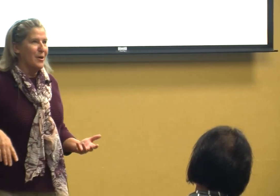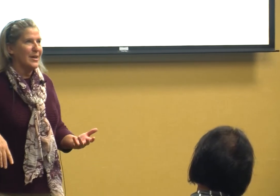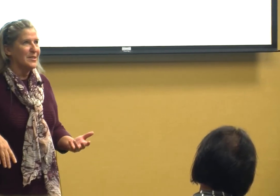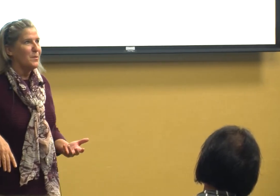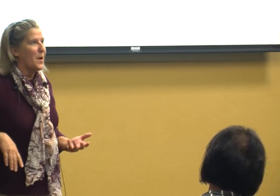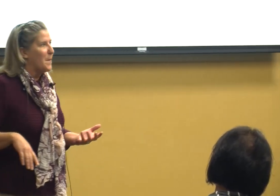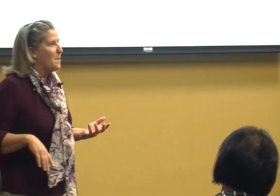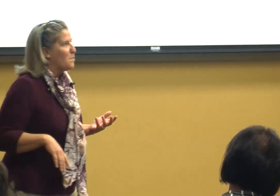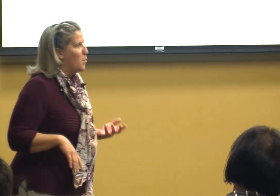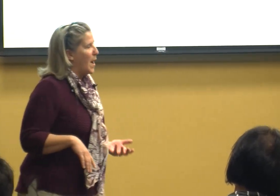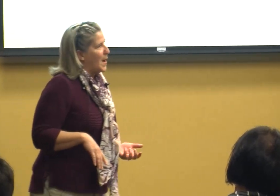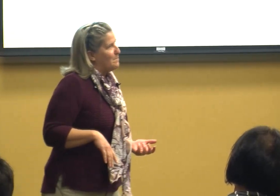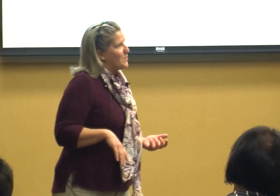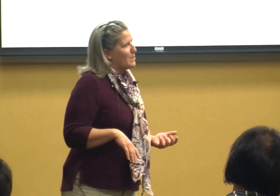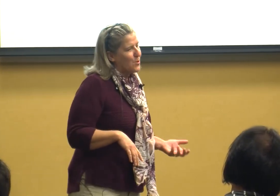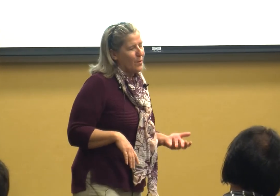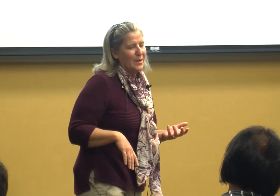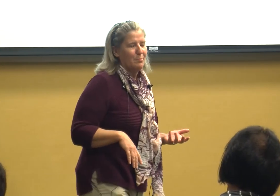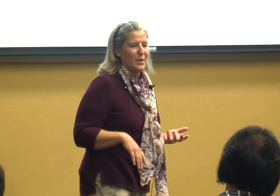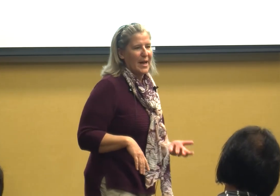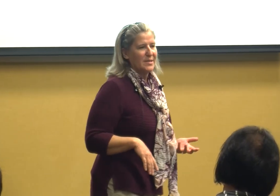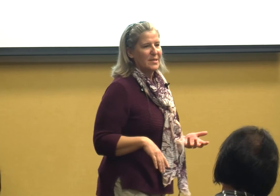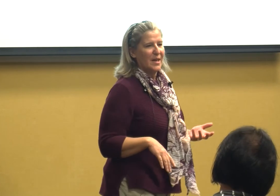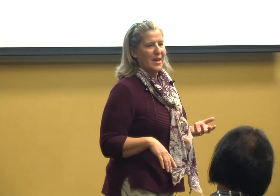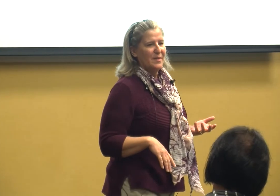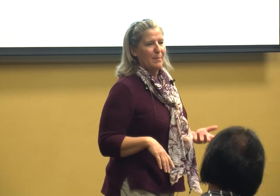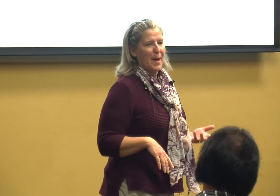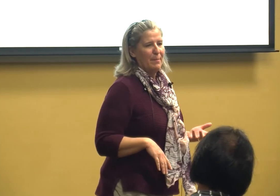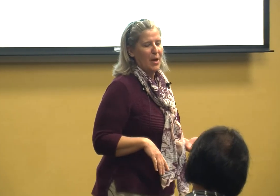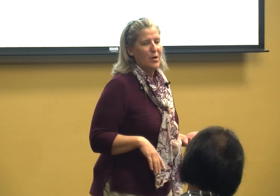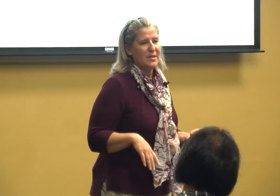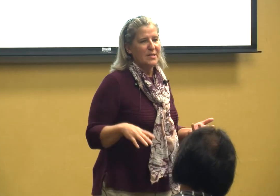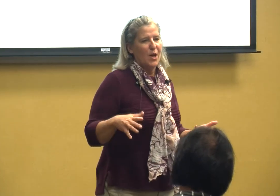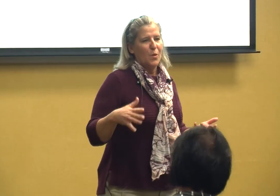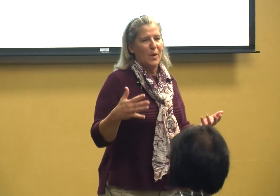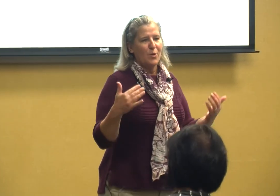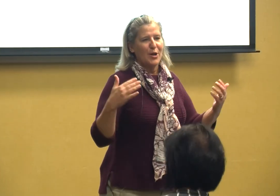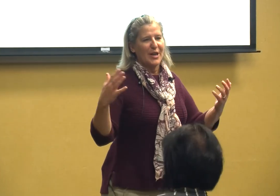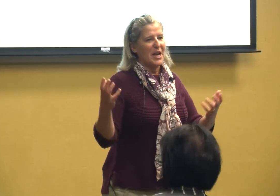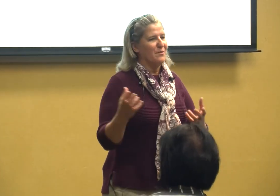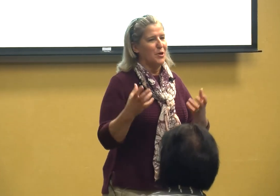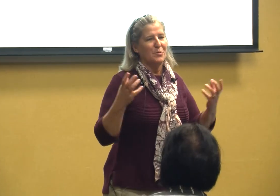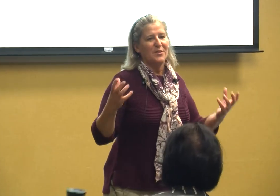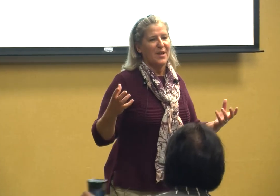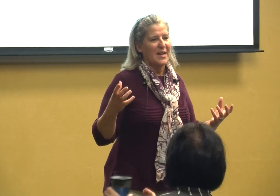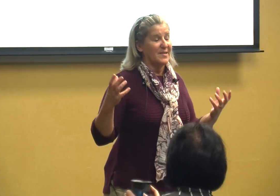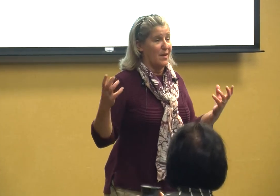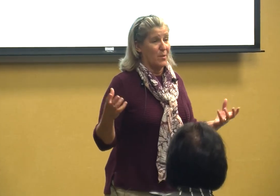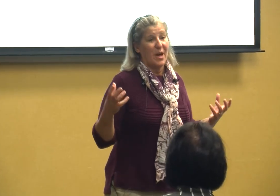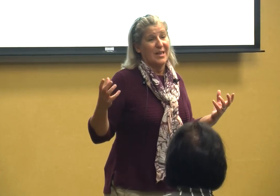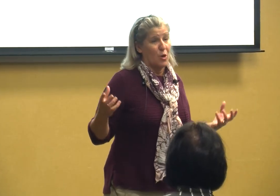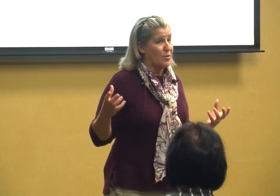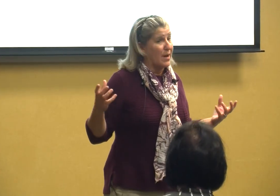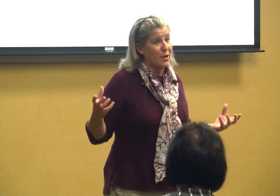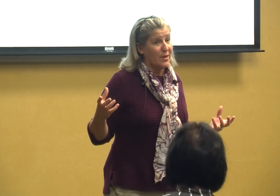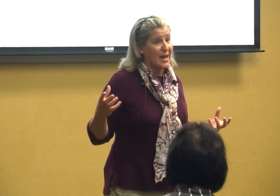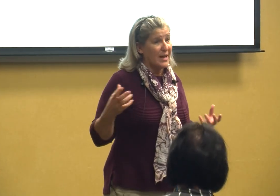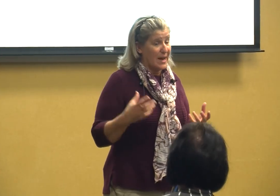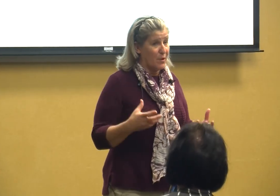I was really blessed that my parents we were kind of unisex everybody learned everything and every